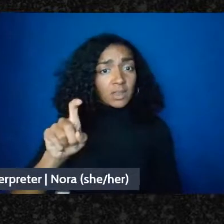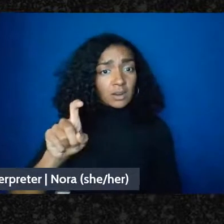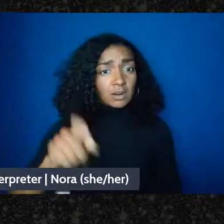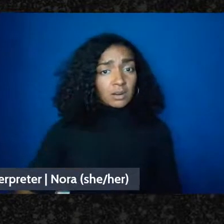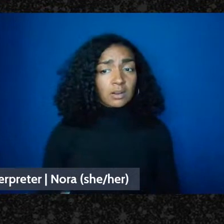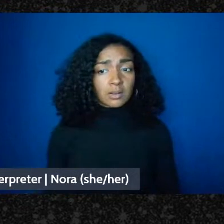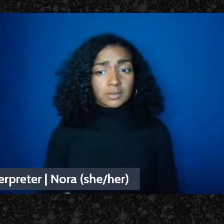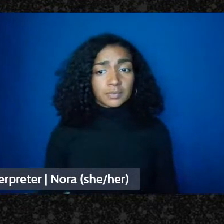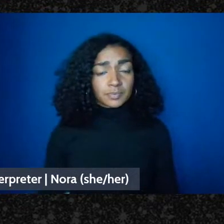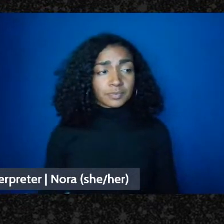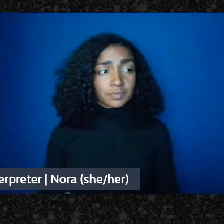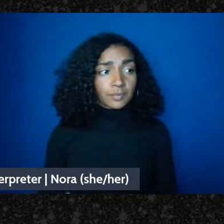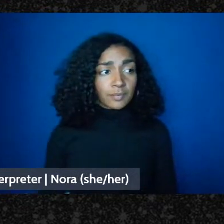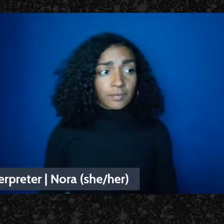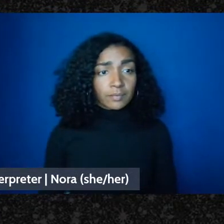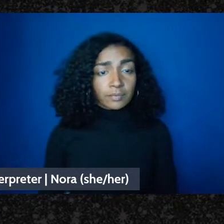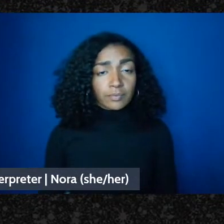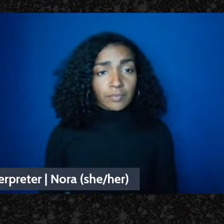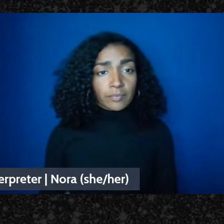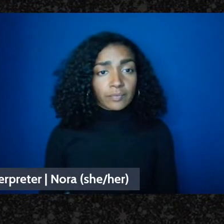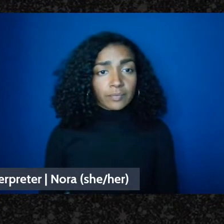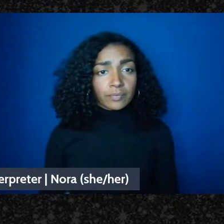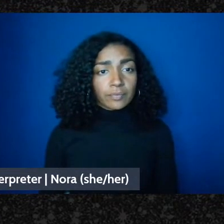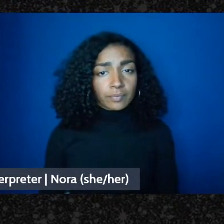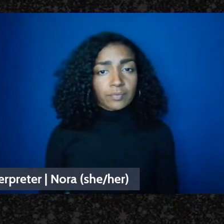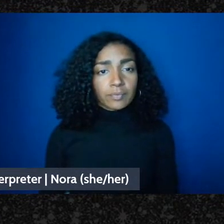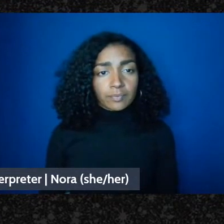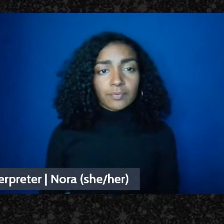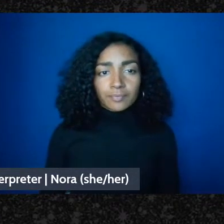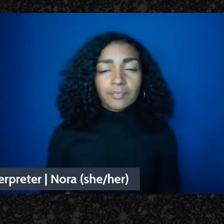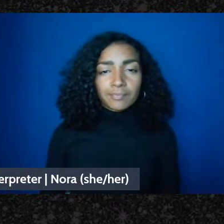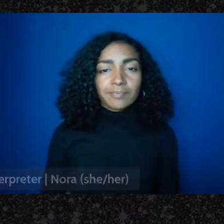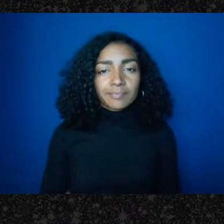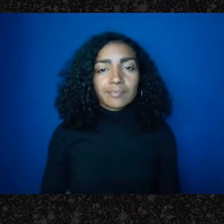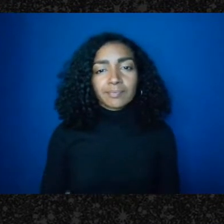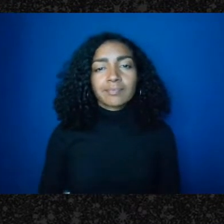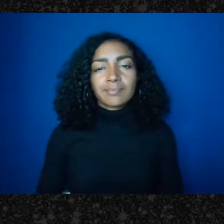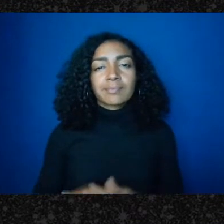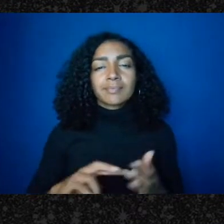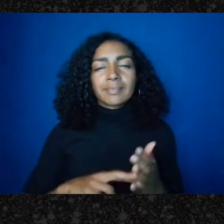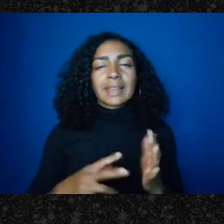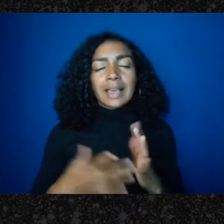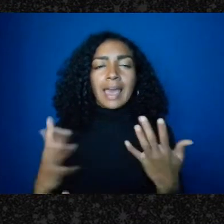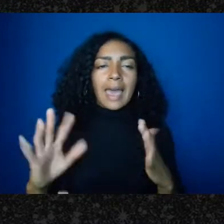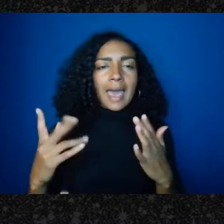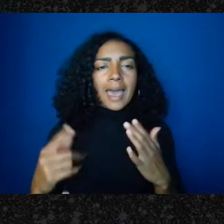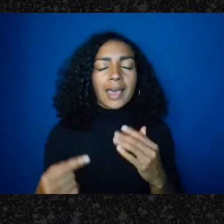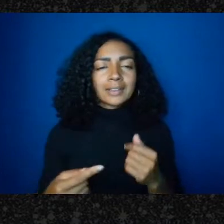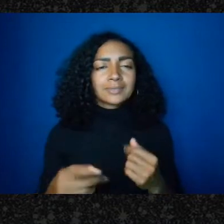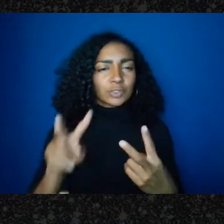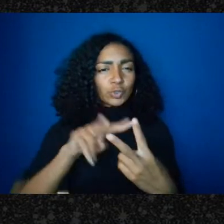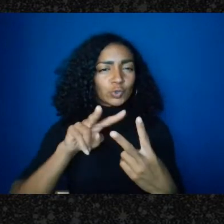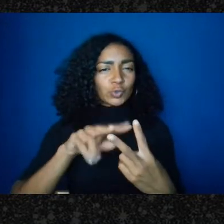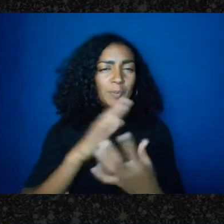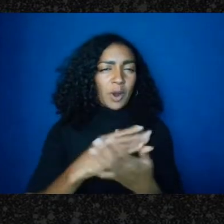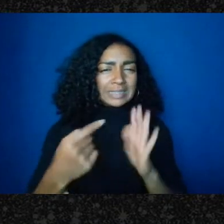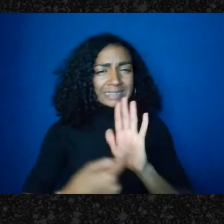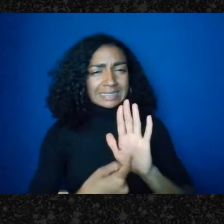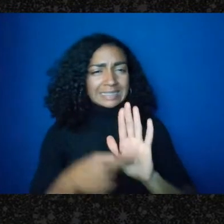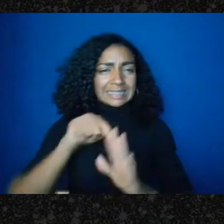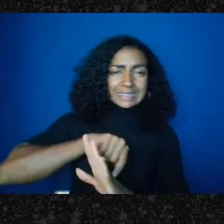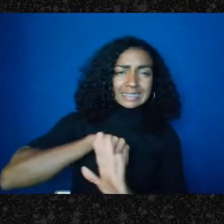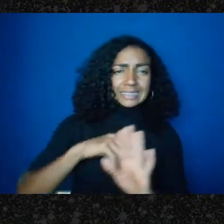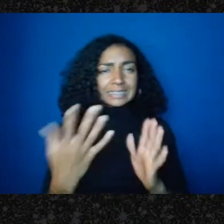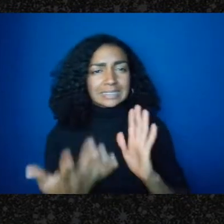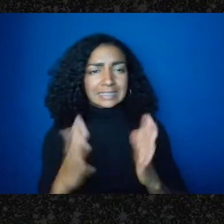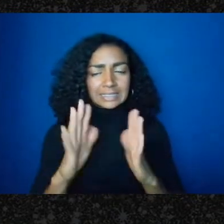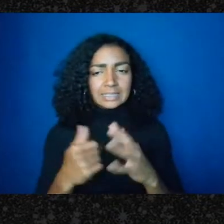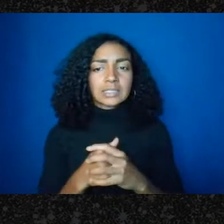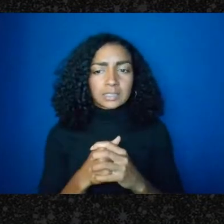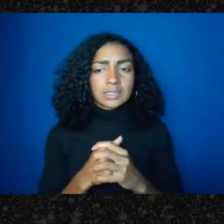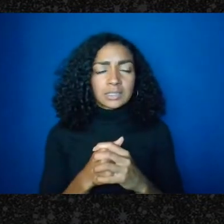So these are sort of the, you know, opposite sides of a similar question. Yeah in my opinion,